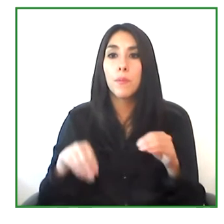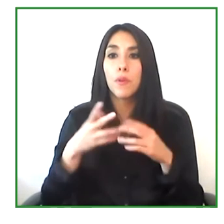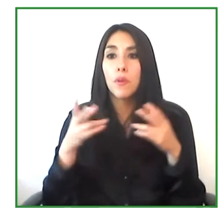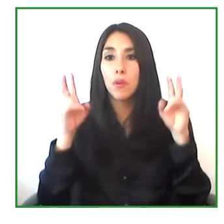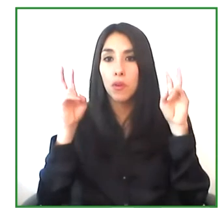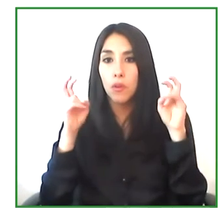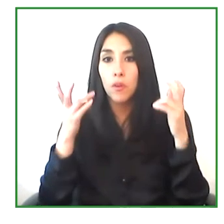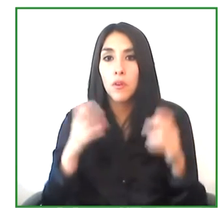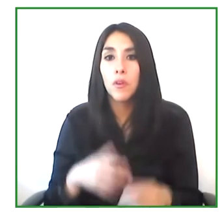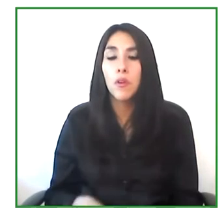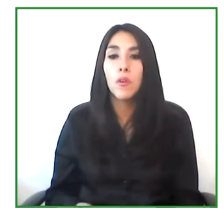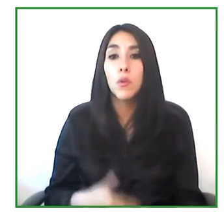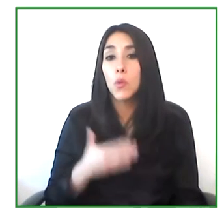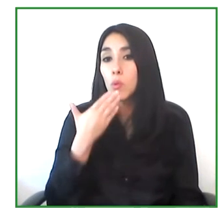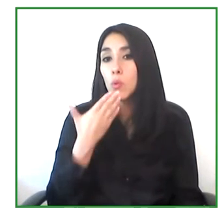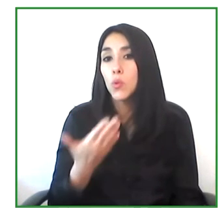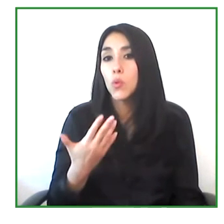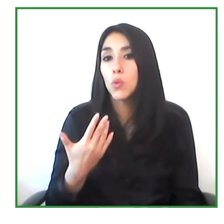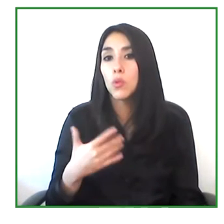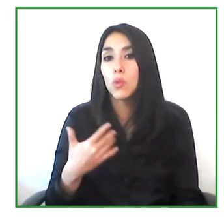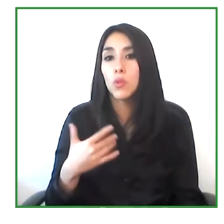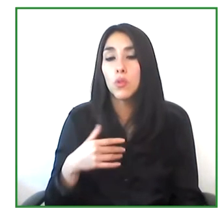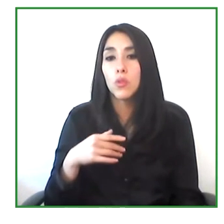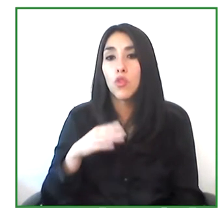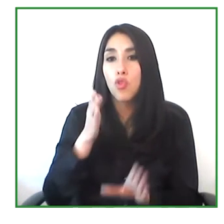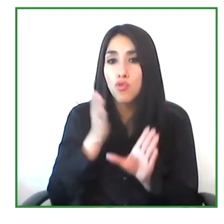are the effects and social benefits that we're seeing